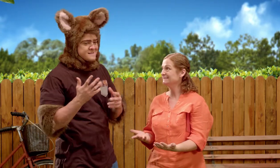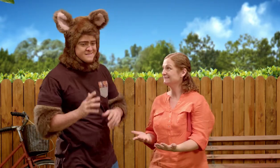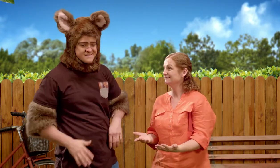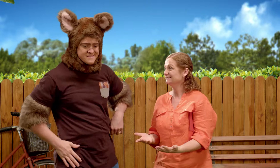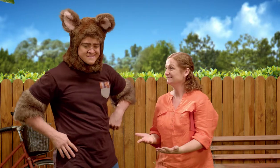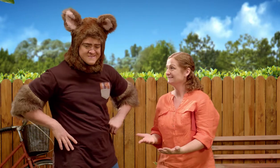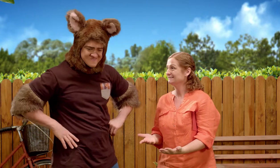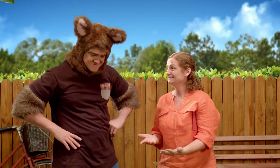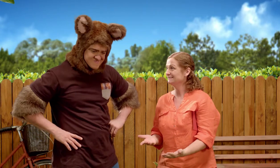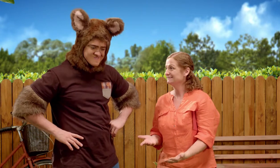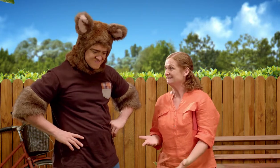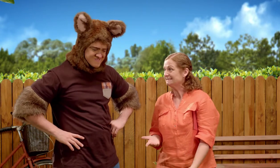Ohhh.